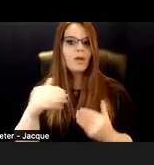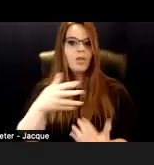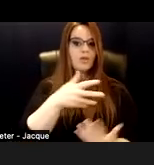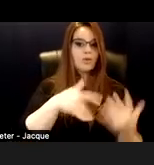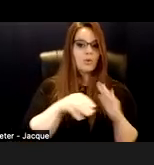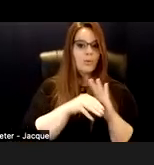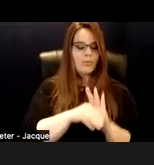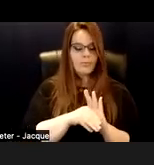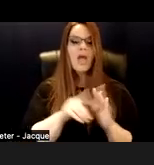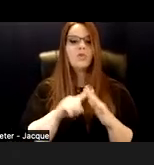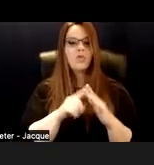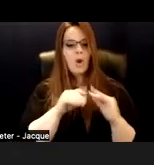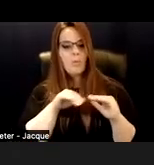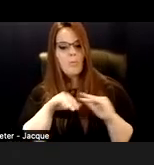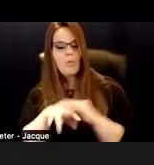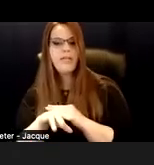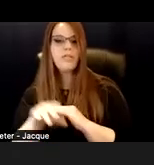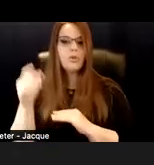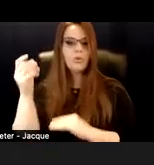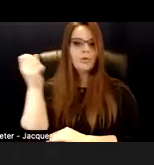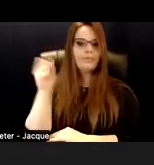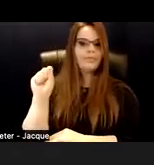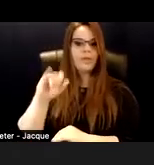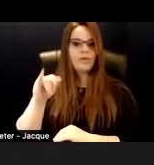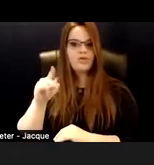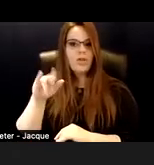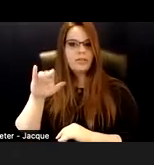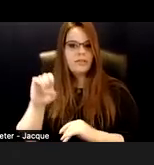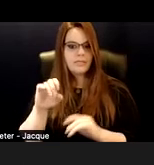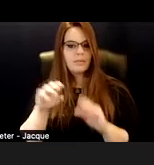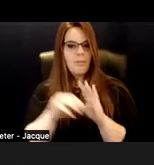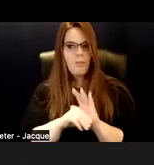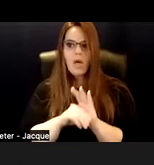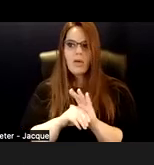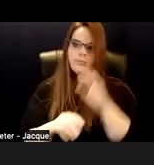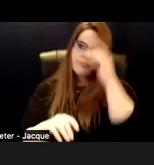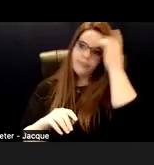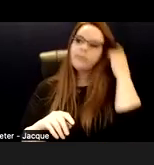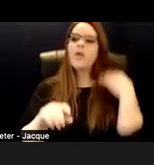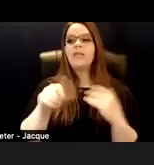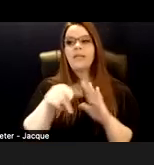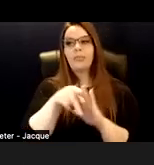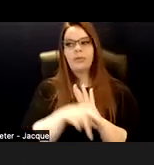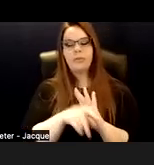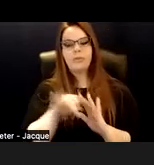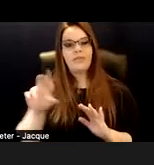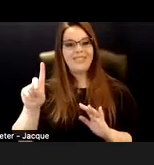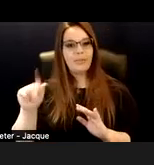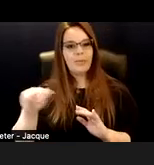The social model laid a really good groundwork for disability justice. The 10 principles of disability justice are intersectionality,